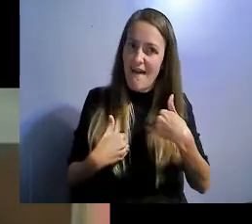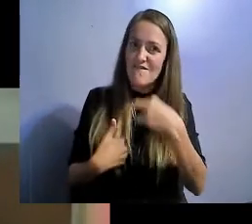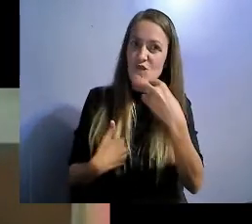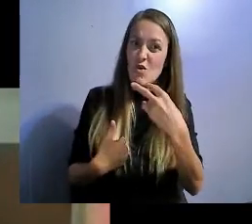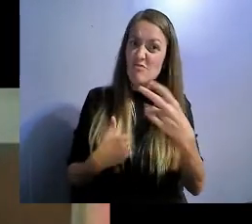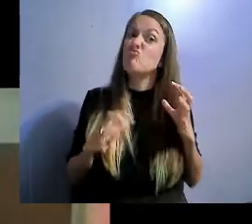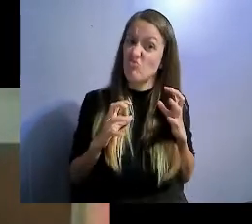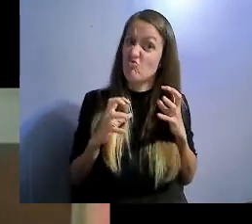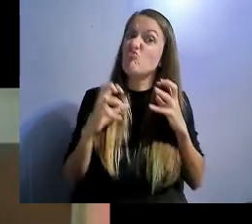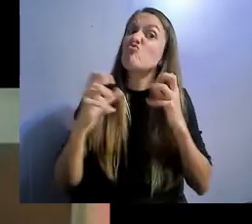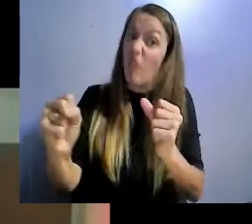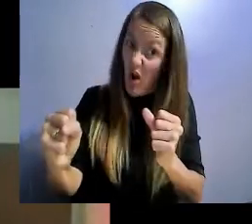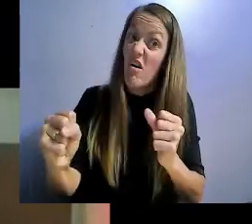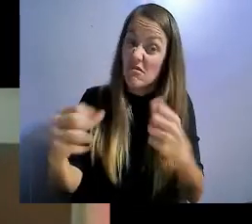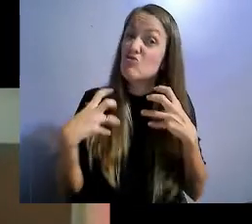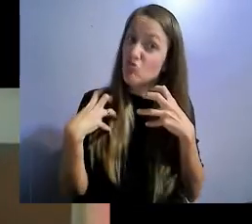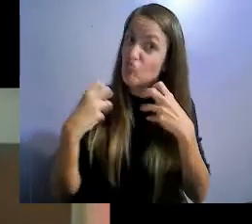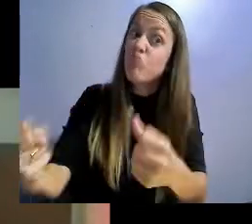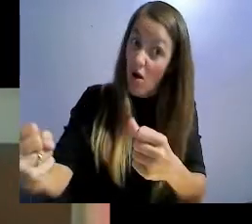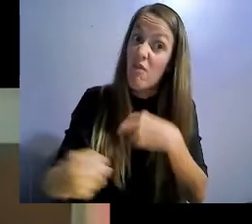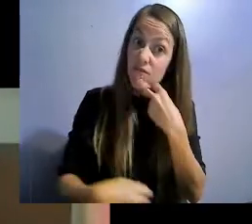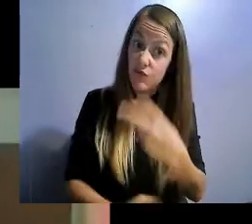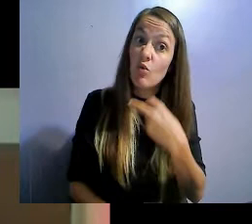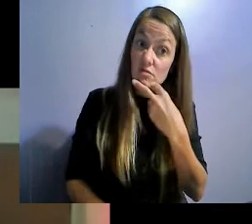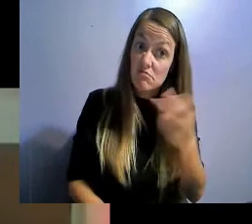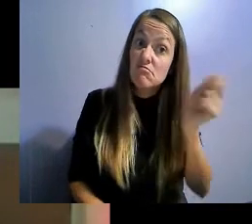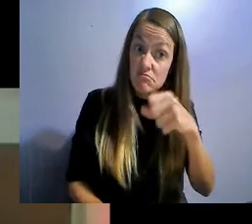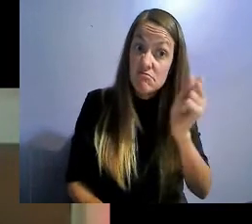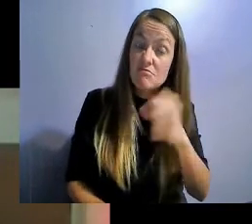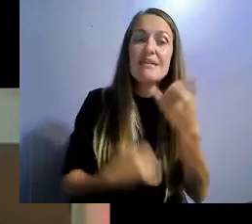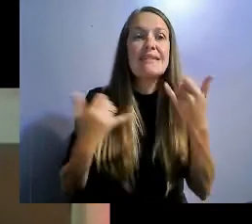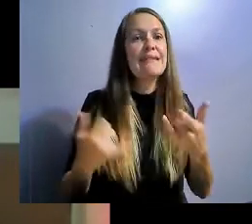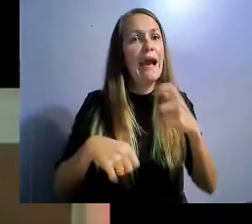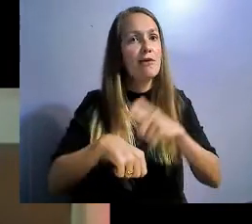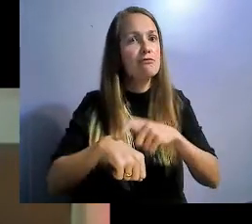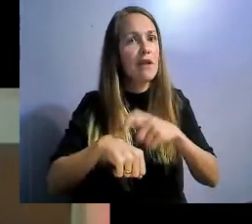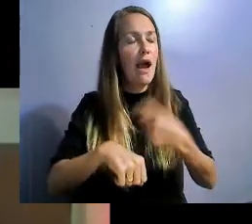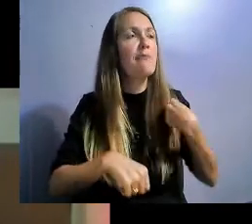It is time that we realize that, and we come together as a community.